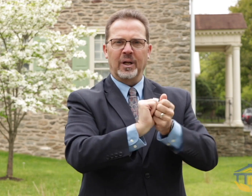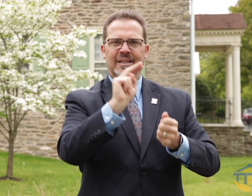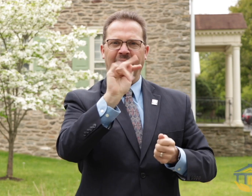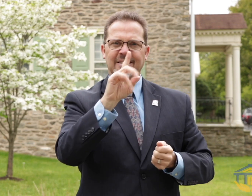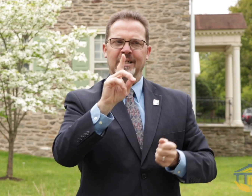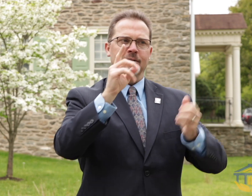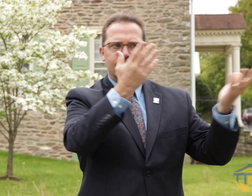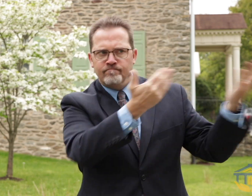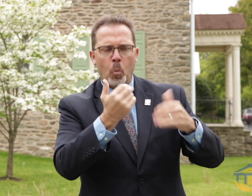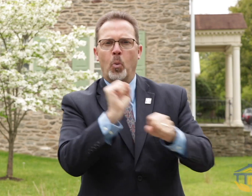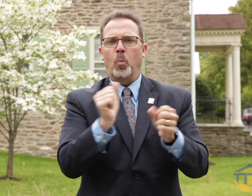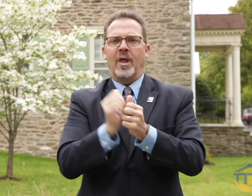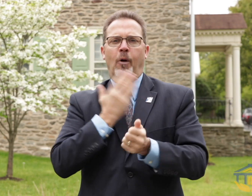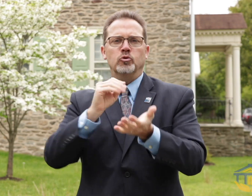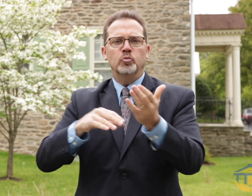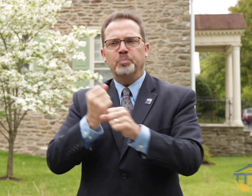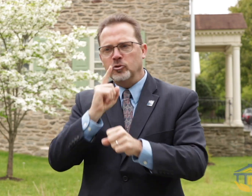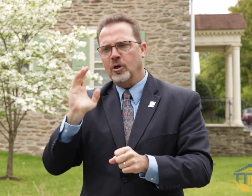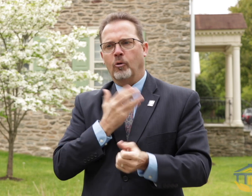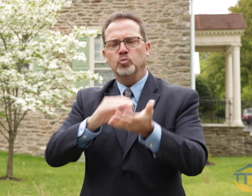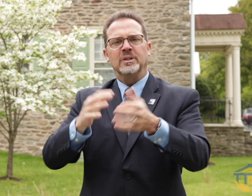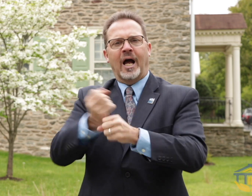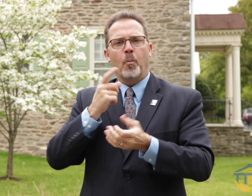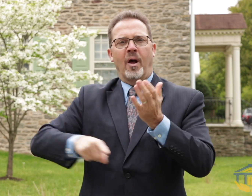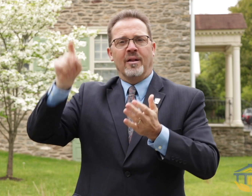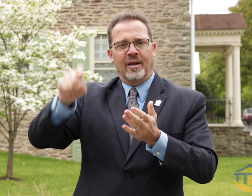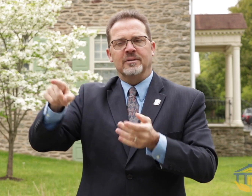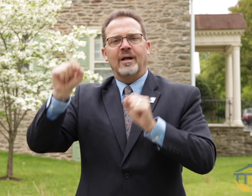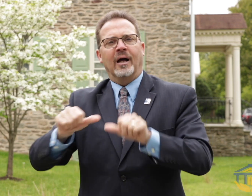with Gallaudet University and now we are adding NTID to our college partnerships